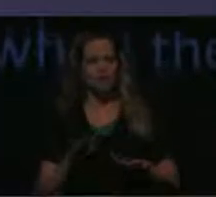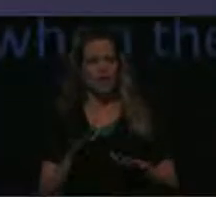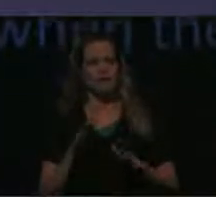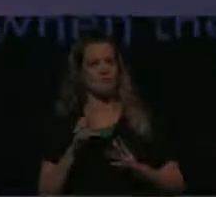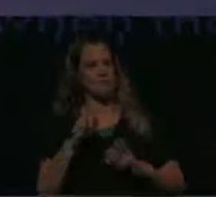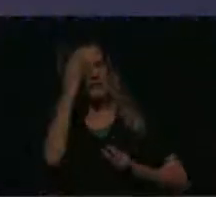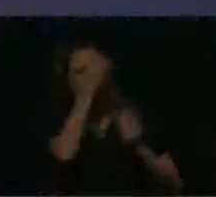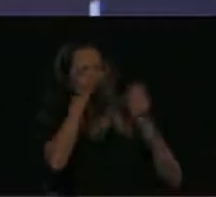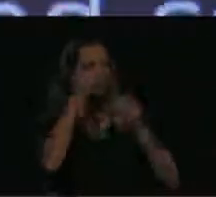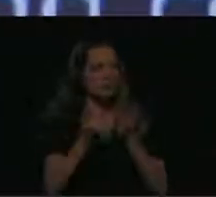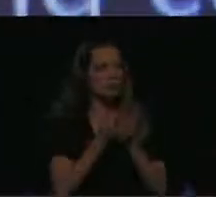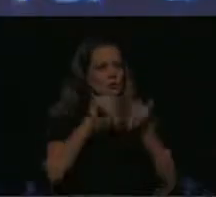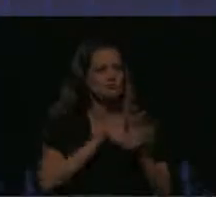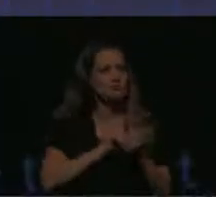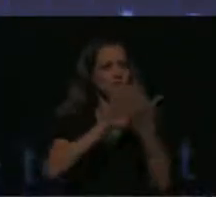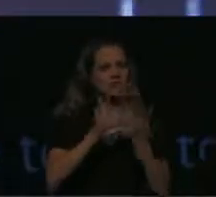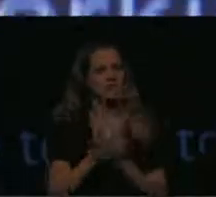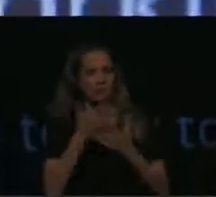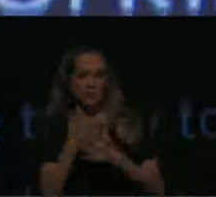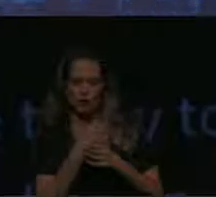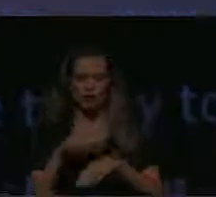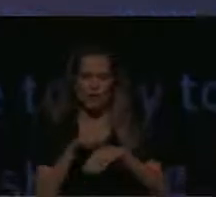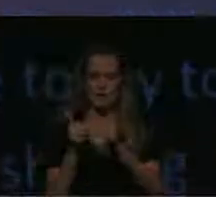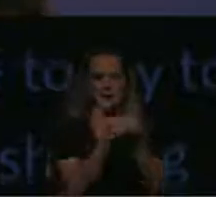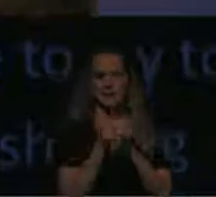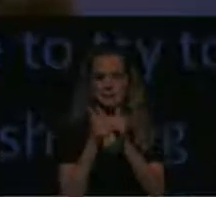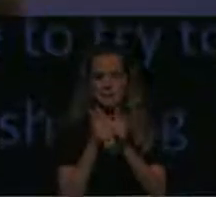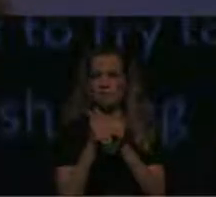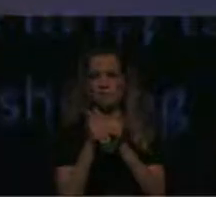working and sharing space and time together. We are all free to come and go